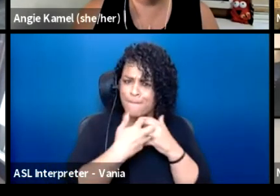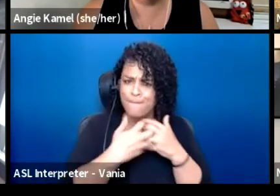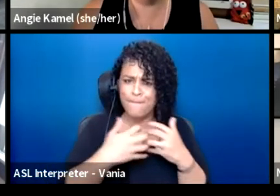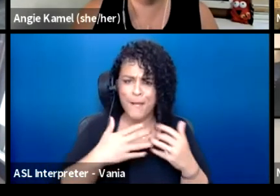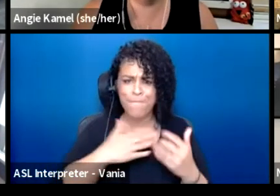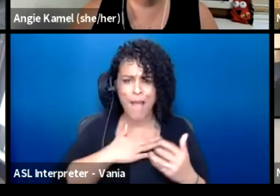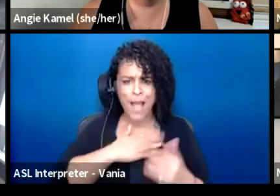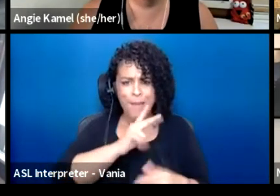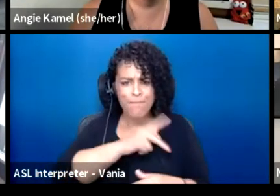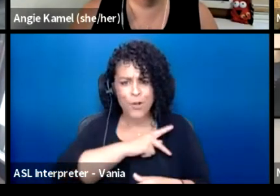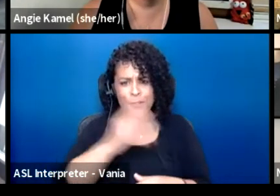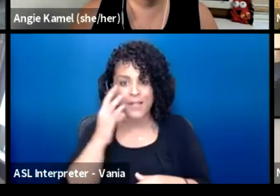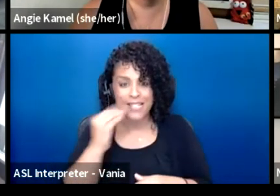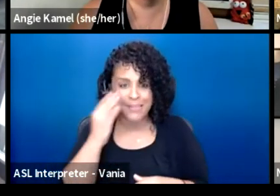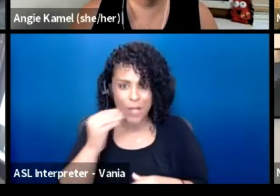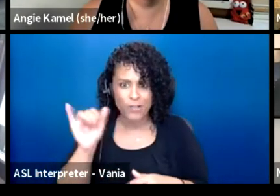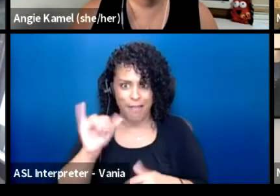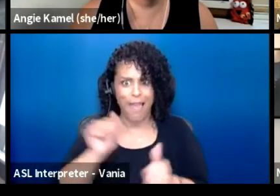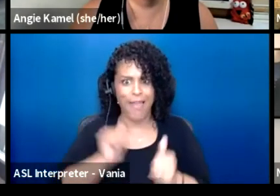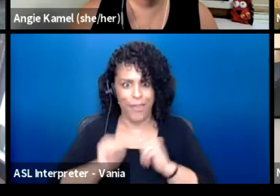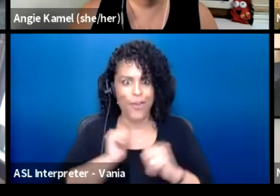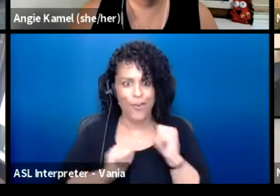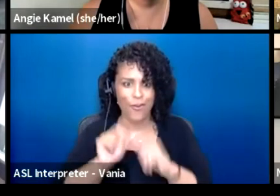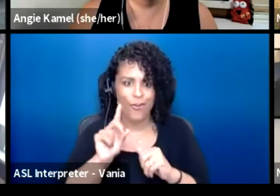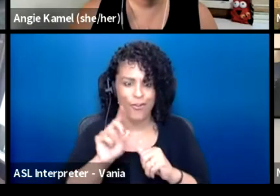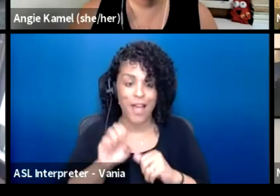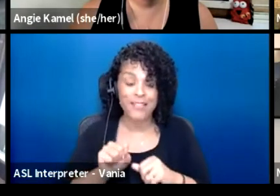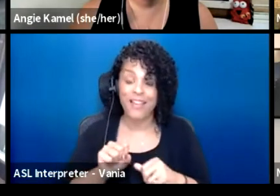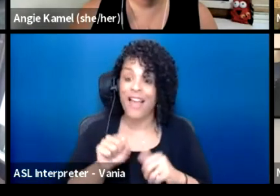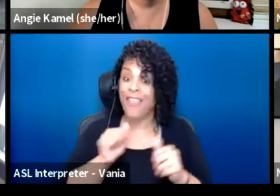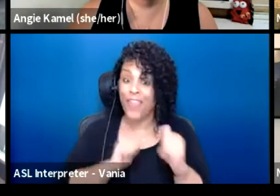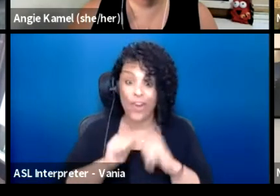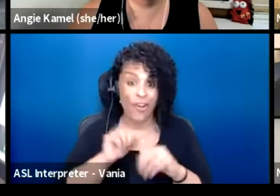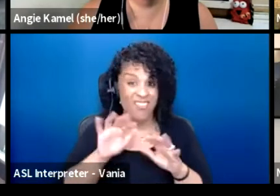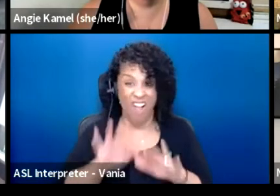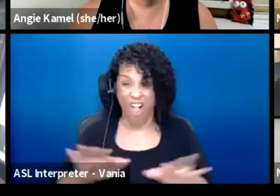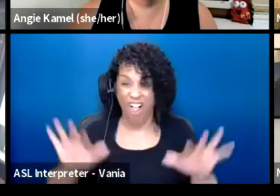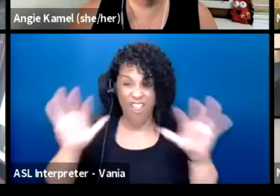So theater within all of our 280 cities, towns and hamlets